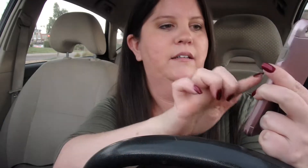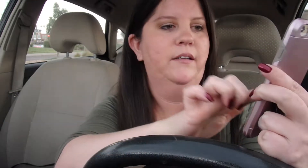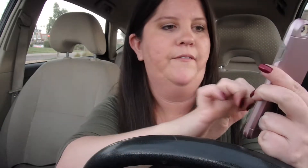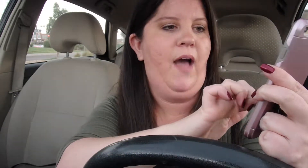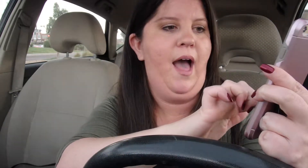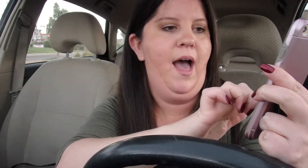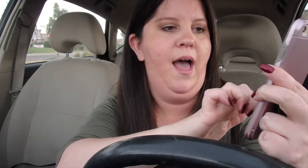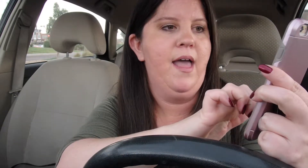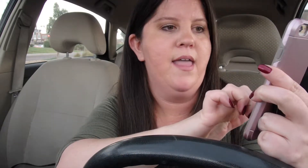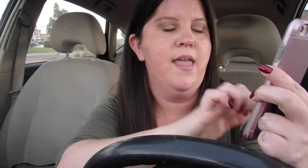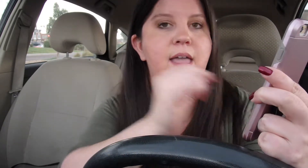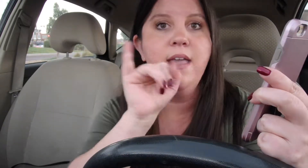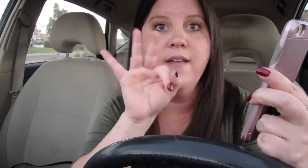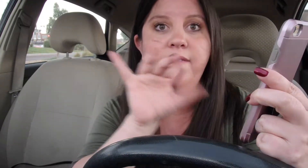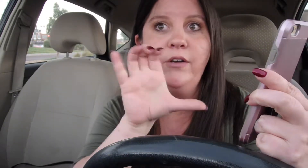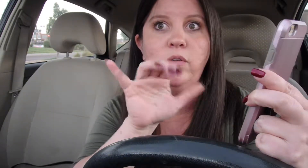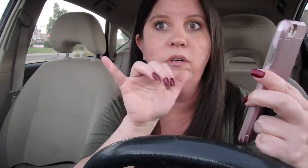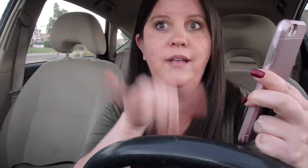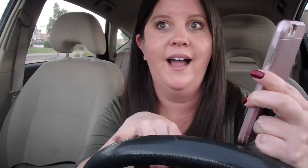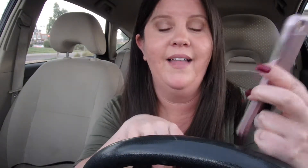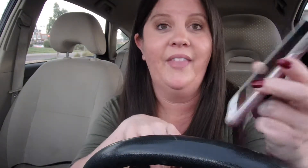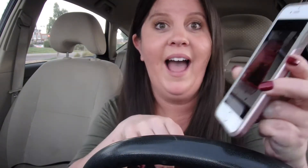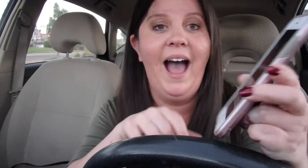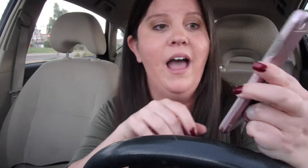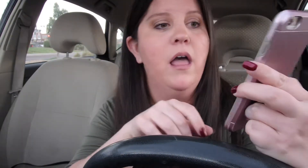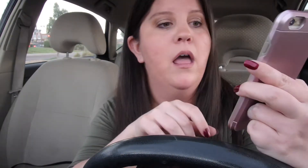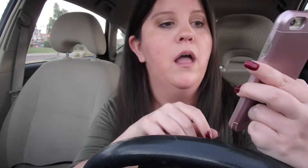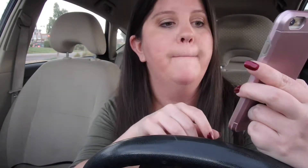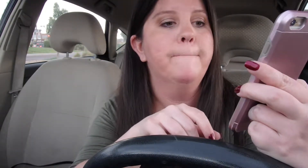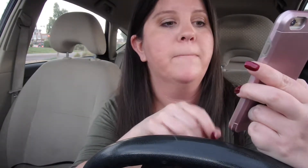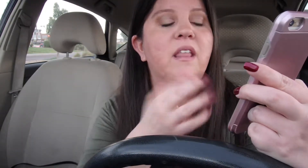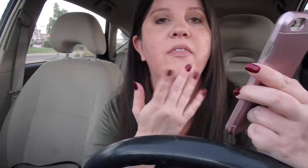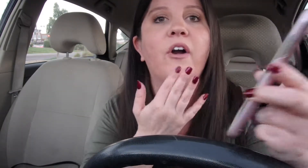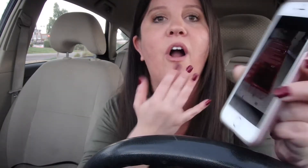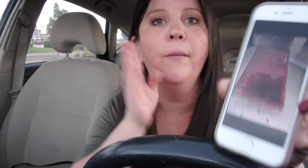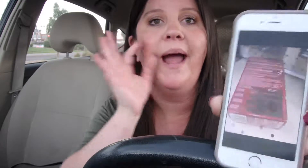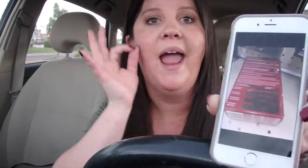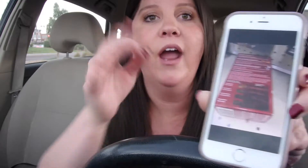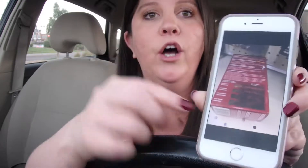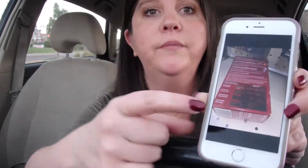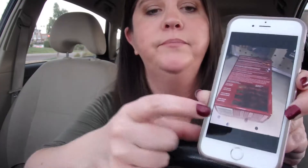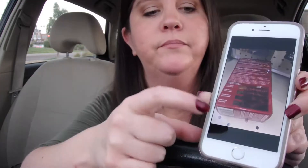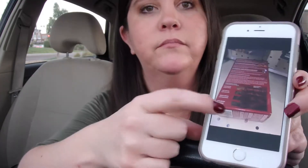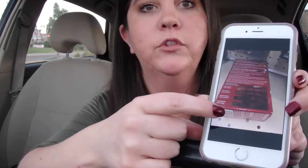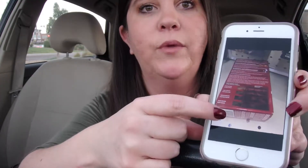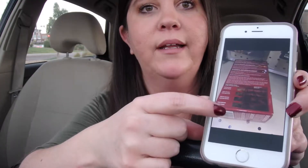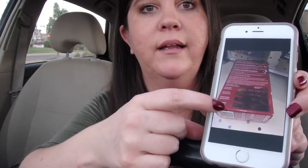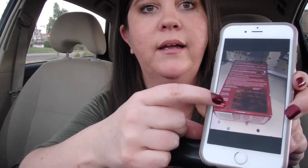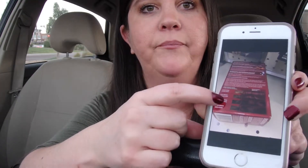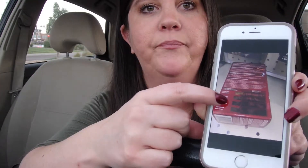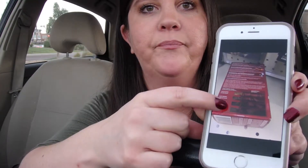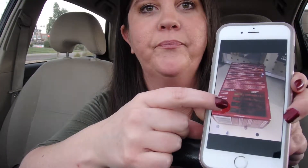And if I do that The color My hair right here